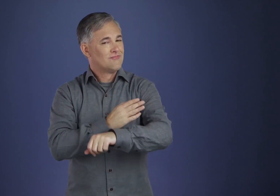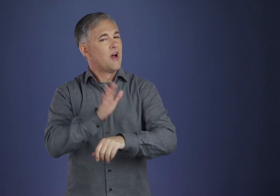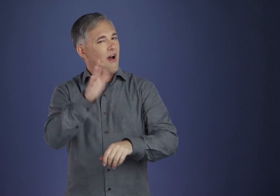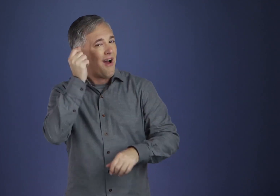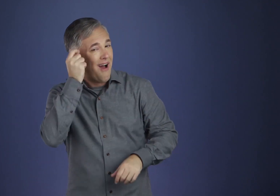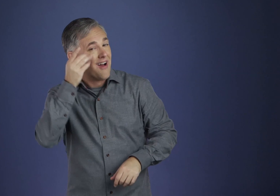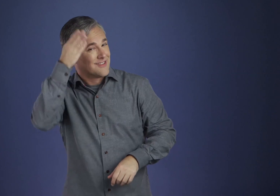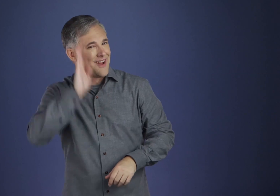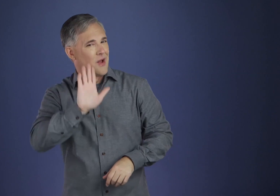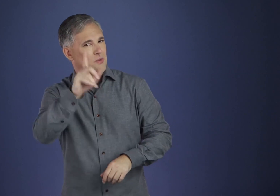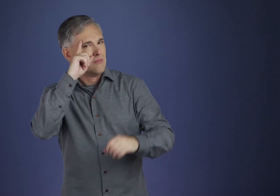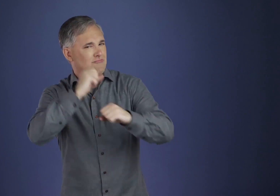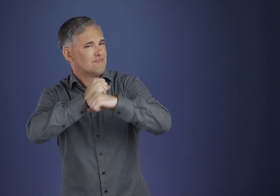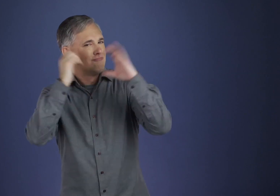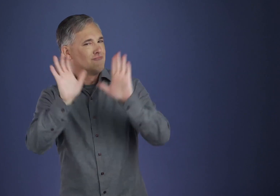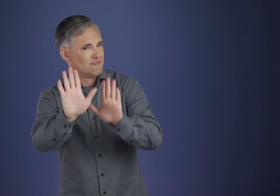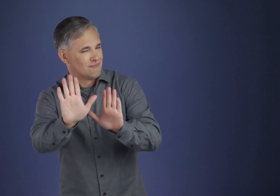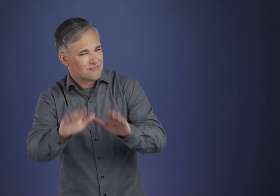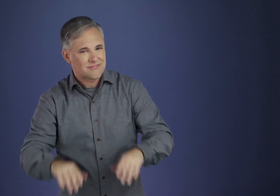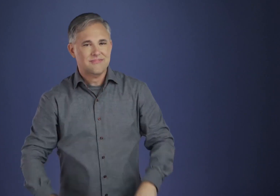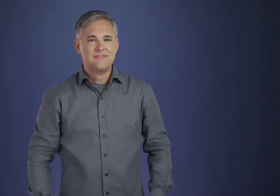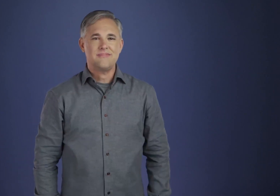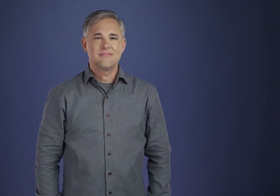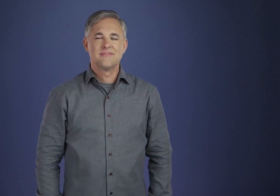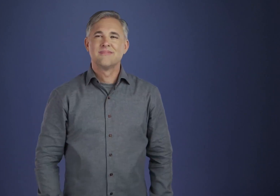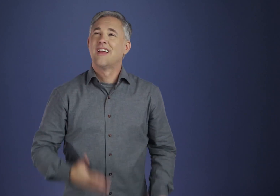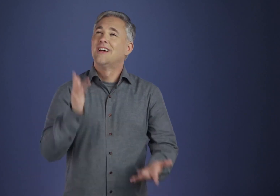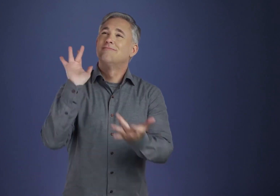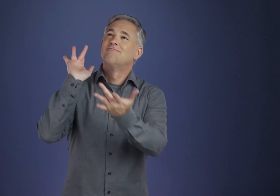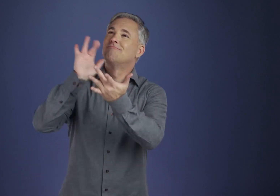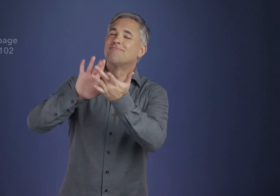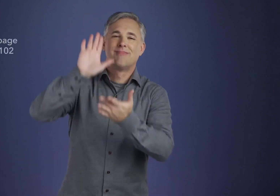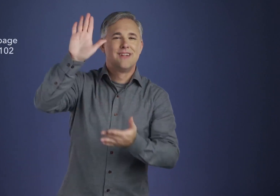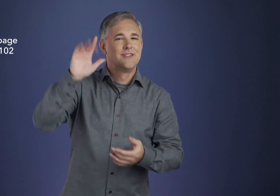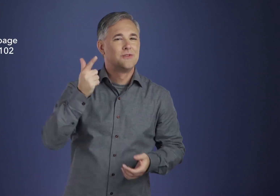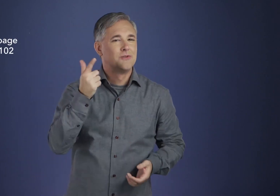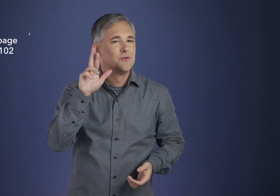One of its first fruits is emotional balance.